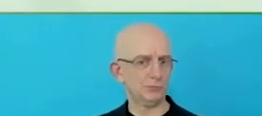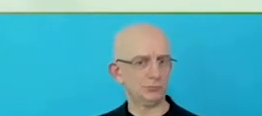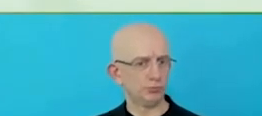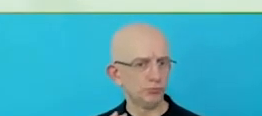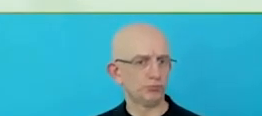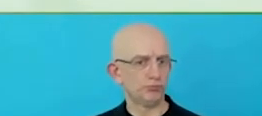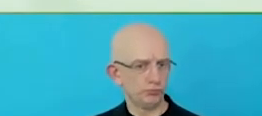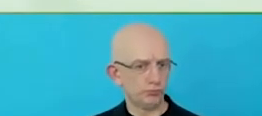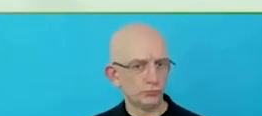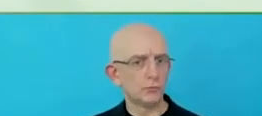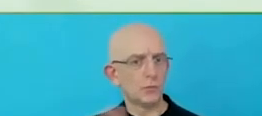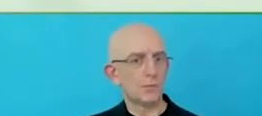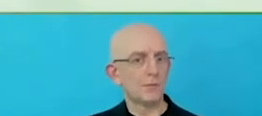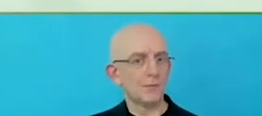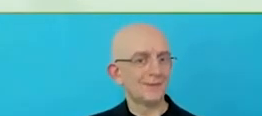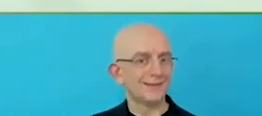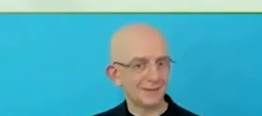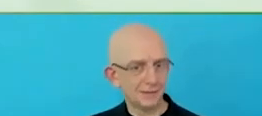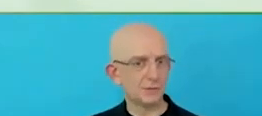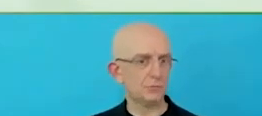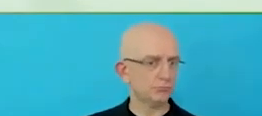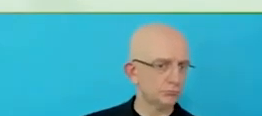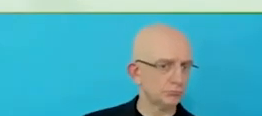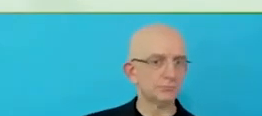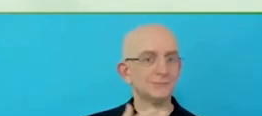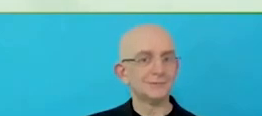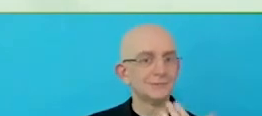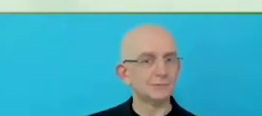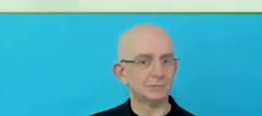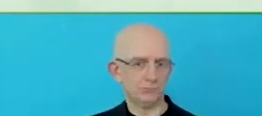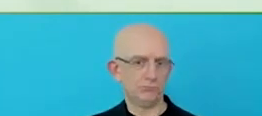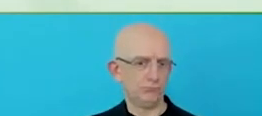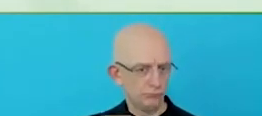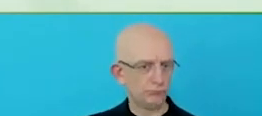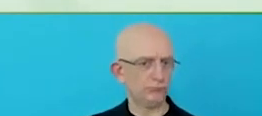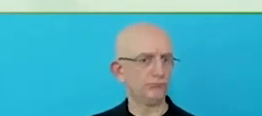Let's get to that initiative and specifically, if I'm not mistaken.